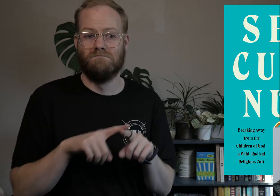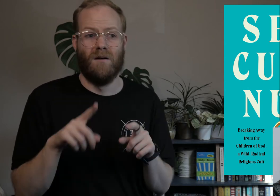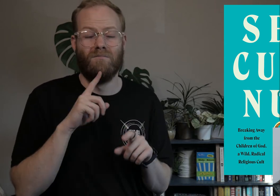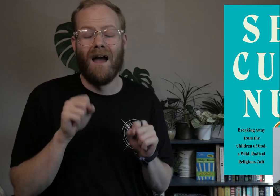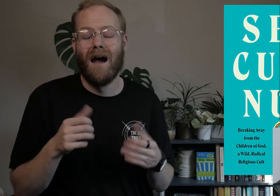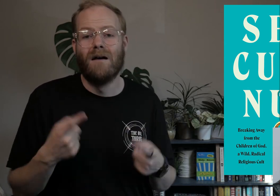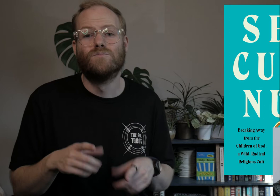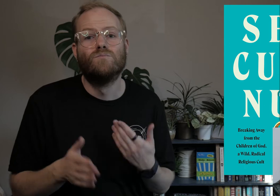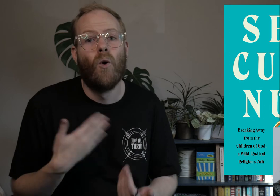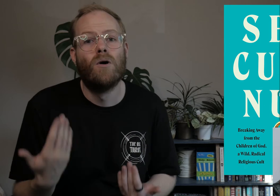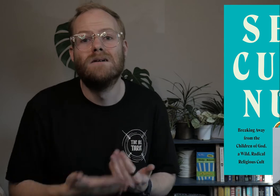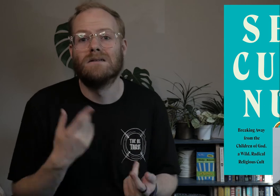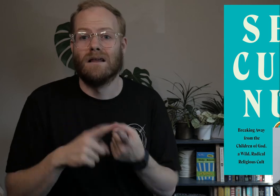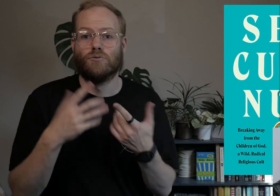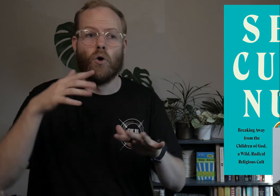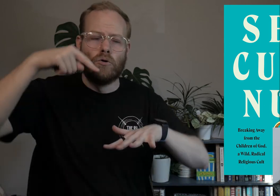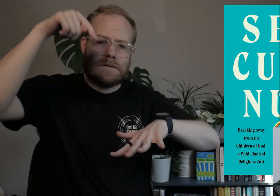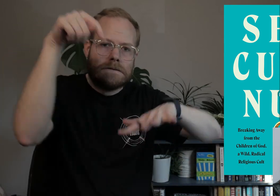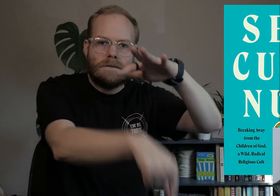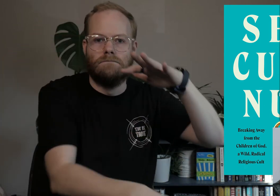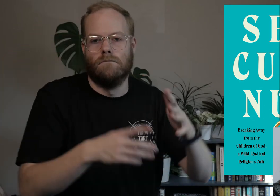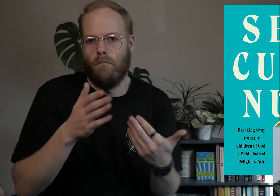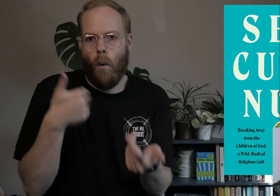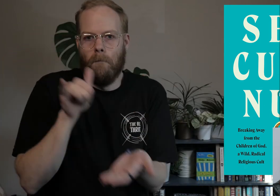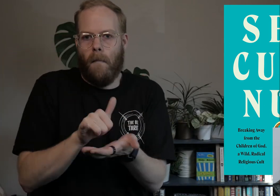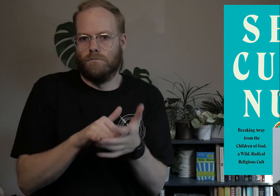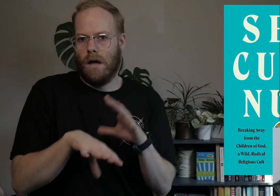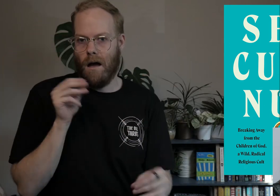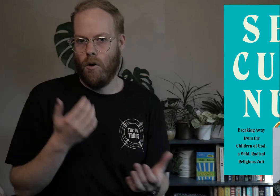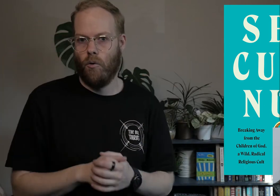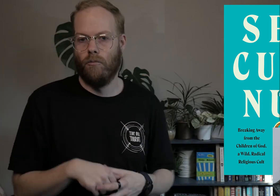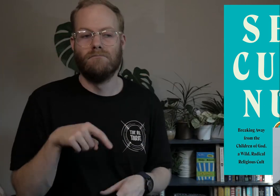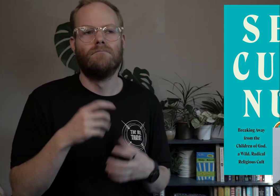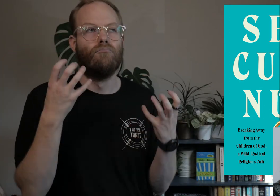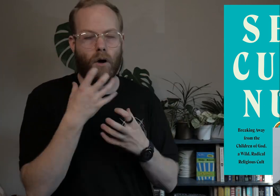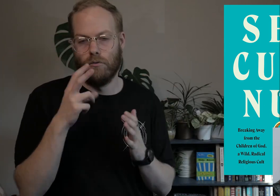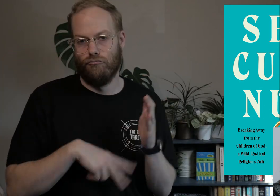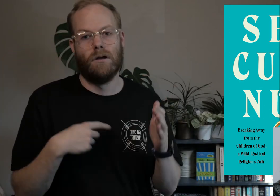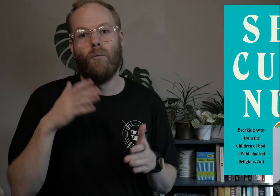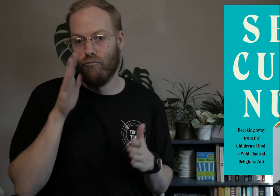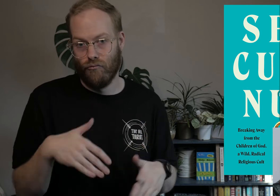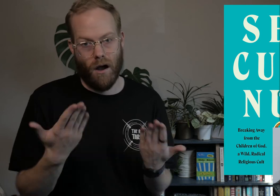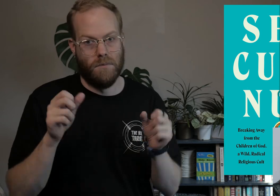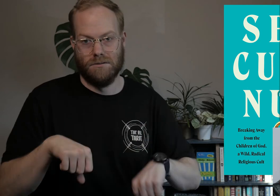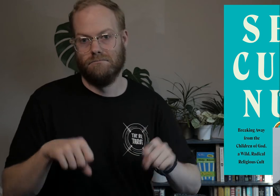but it can happen so easily until you’re so deep in it, it’s near impossible to get out. This was an incredible read, and I would recommend it.